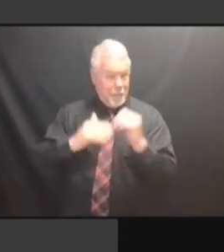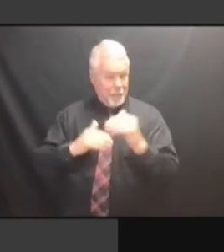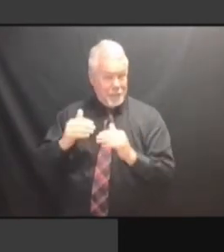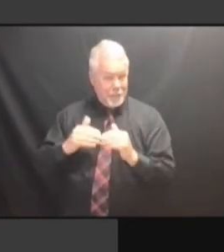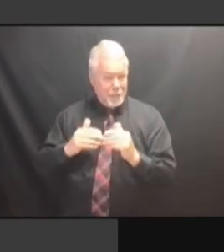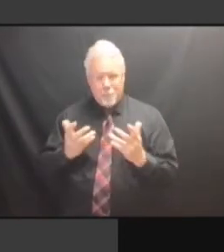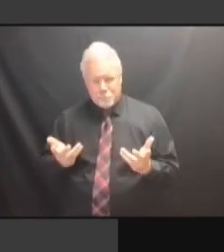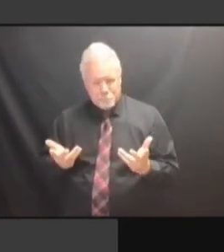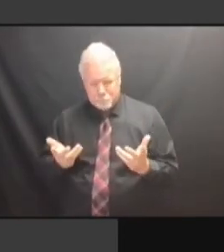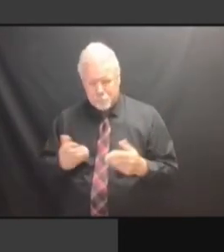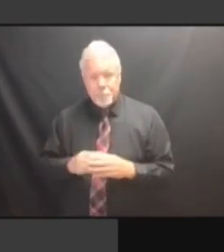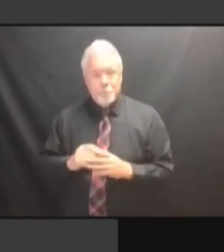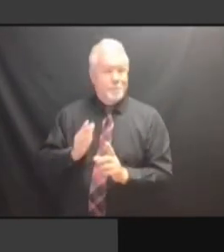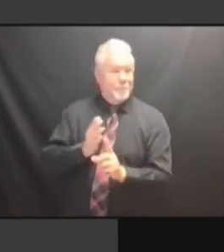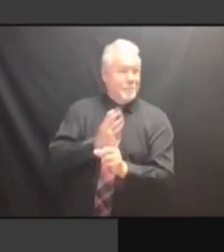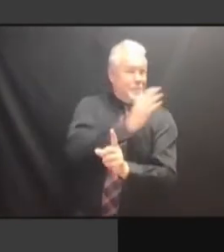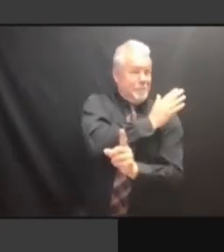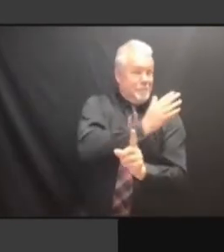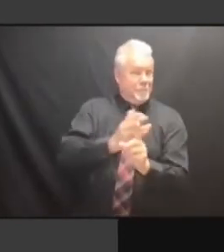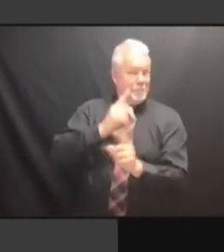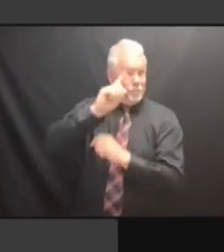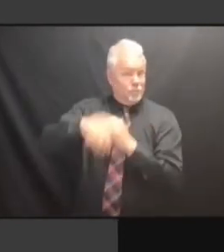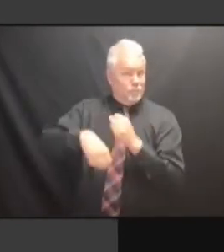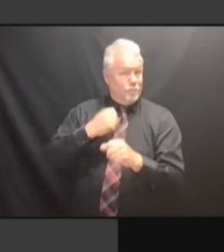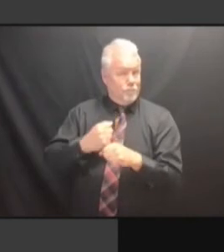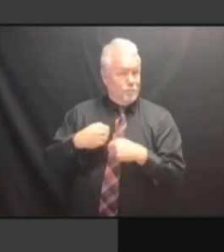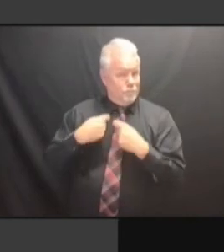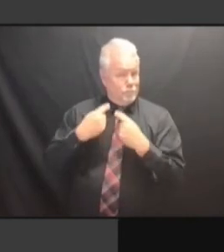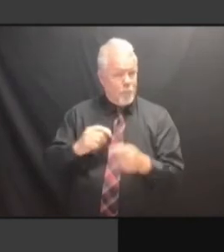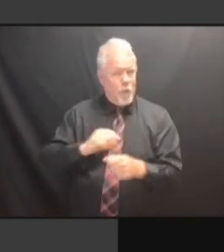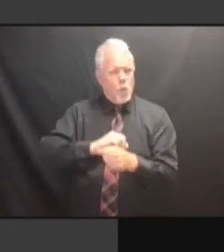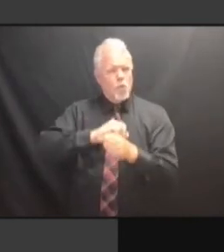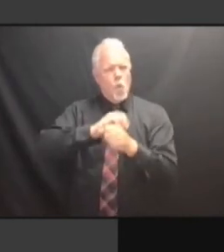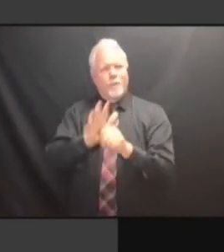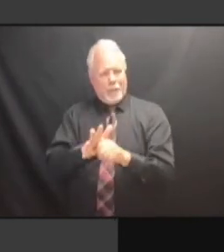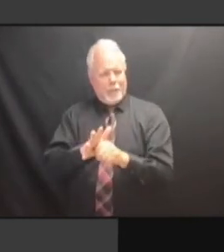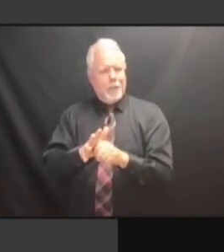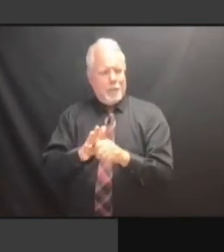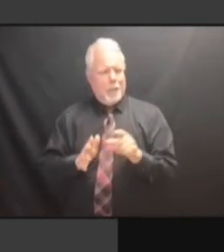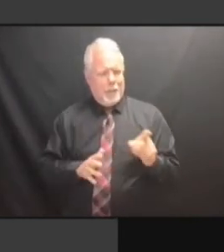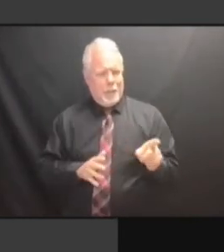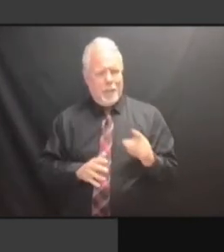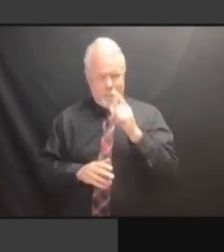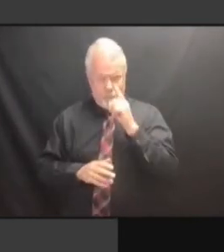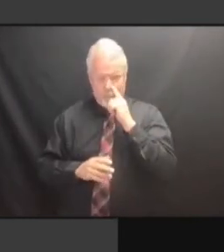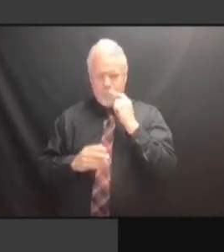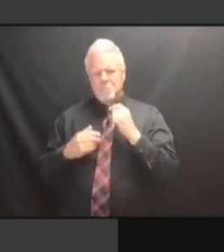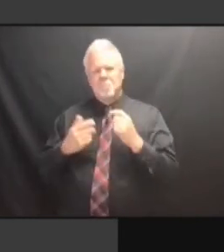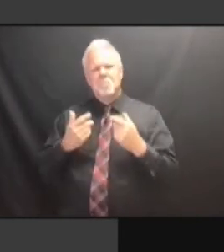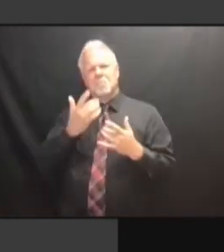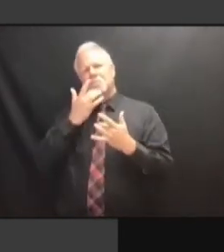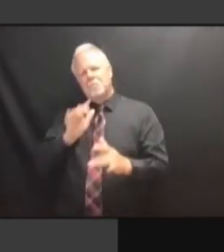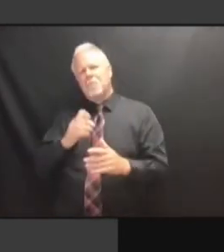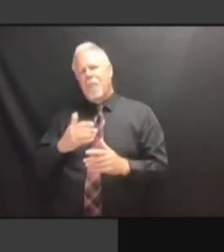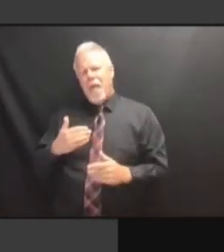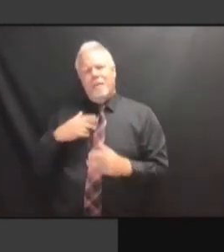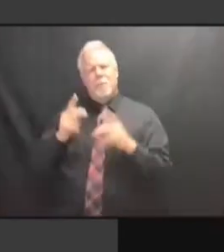SUPPLIES FOR THAT. SUPPLIES FOR THAT. BUT SUPPLIES FOR THAT. BUT THEN SUPPLIES FOR THAT. BUT THEN ONCE SUPPLIES FOR THAT. BUT THEN ONCE YOU SUPPLIES FOR THAT. BUT THEN ONCE YOU CONNECT BUT THEN ONCE YOU CONNECT BUT THEN ONCE YOU CONNECT OUTSIDE, BUT THEN ONCE YOU CONNECT OUTSIDE, THAT BUT THEN ONCE YOU CONNECT OUTSIDE, THAT REALLY BUT THEN ONCE YOU CONNECT OUTSIDE, THAT REALLY INCREASED OUTSIDE, THAT REALLY INCREASED OUTSIDE, THAT REALLY INCREASED OUR OUTSIDE, THAT REALLY INCREASED OUR SECURITY OUTSIDE, THAT REALLY INCREASED OUR SECURITY RISK OUTSIDE, THAT REALLY INCREASED OUR SECURITY RISK POSTURE, OUR SECURITY RISK POSTURE, OUR SECURITY RISK POSTURE, BECAUSE OUR SECURITY RISK POSTURE, BECAUSE OF